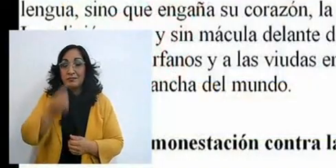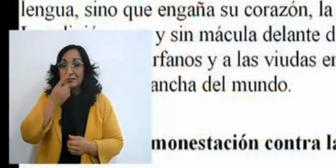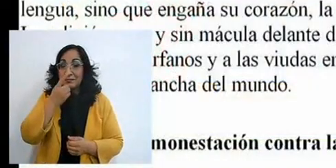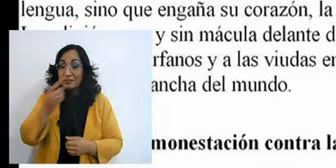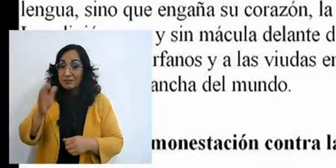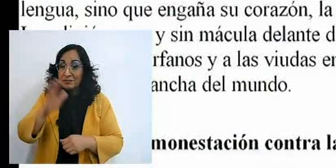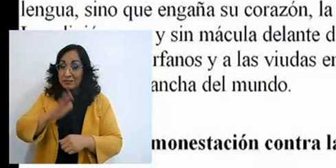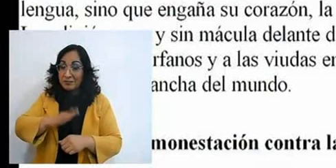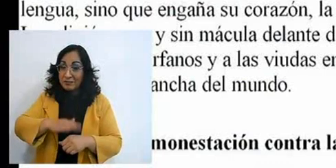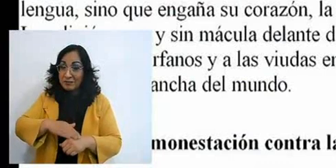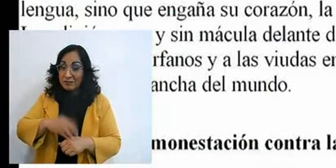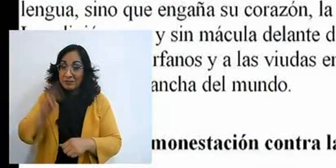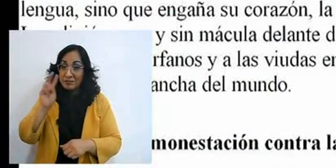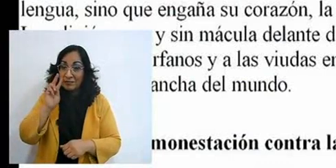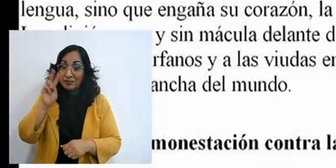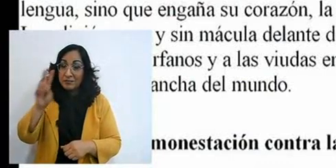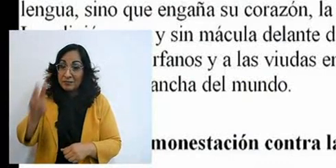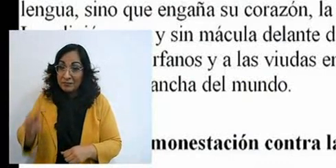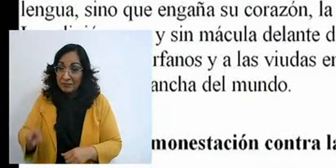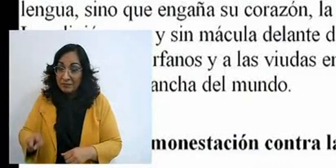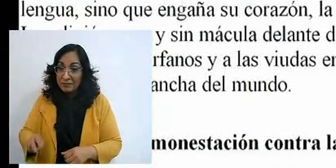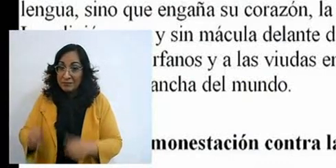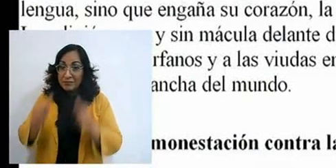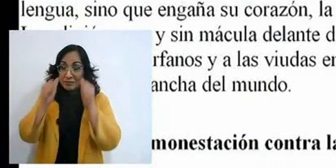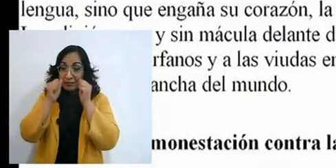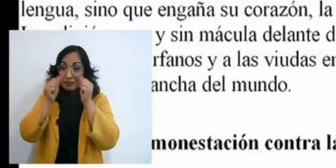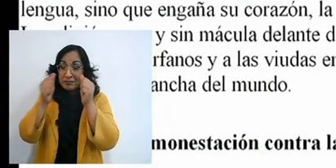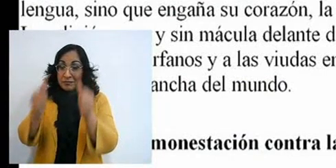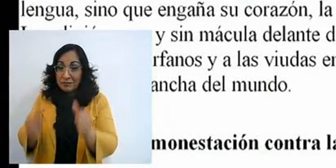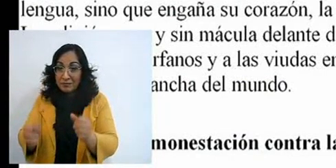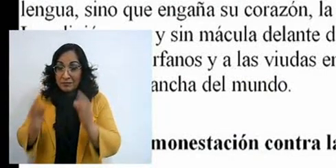"But he who intently looks into the perfect law,